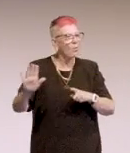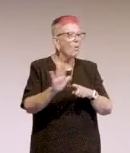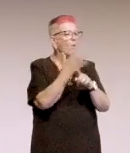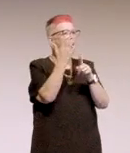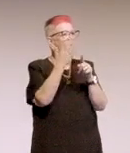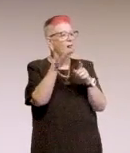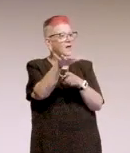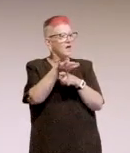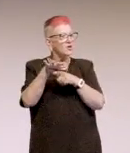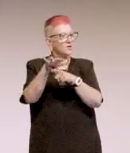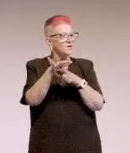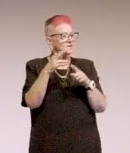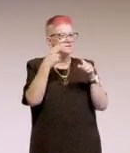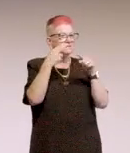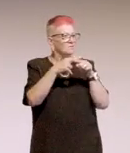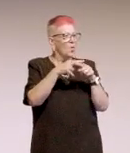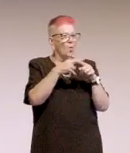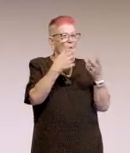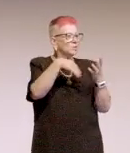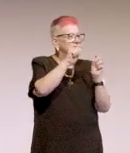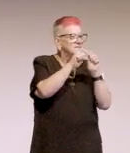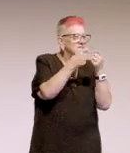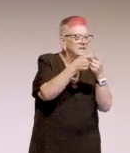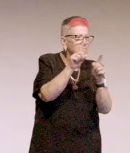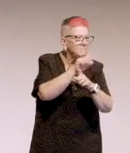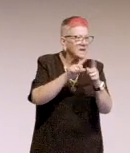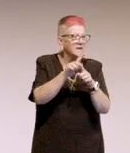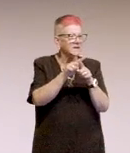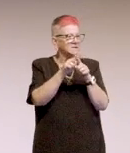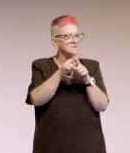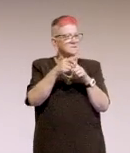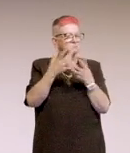in stand-ups, kickoffs, walk-throughs, team meetings.